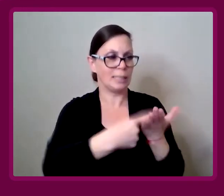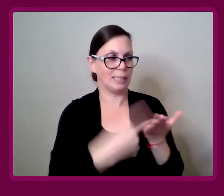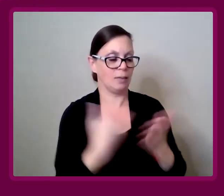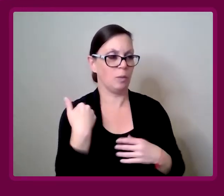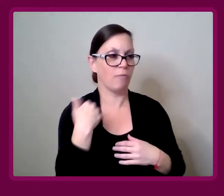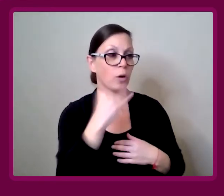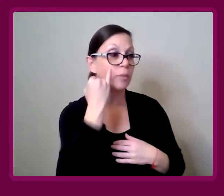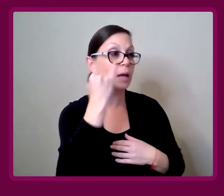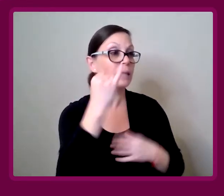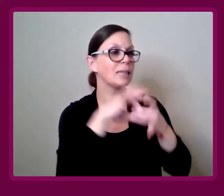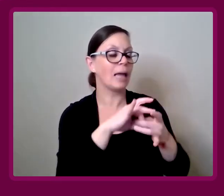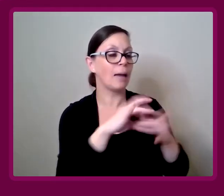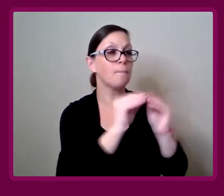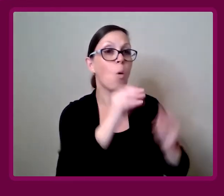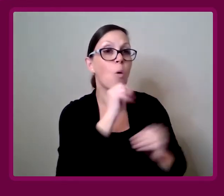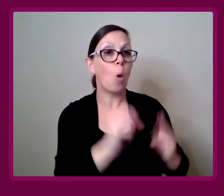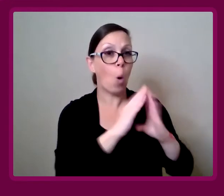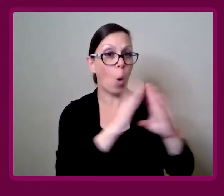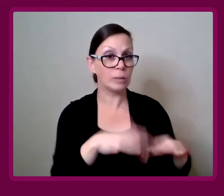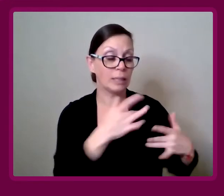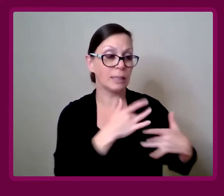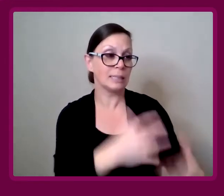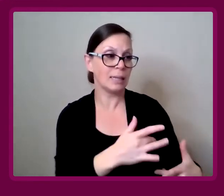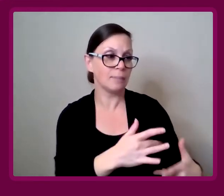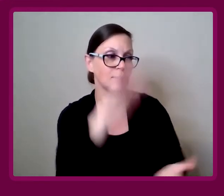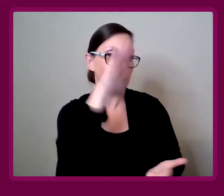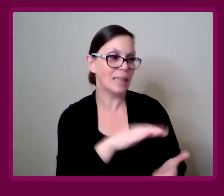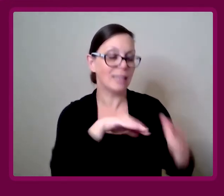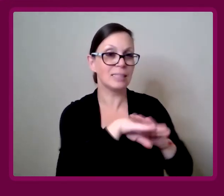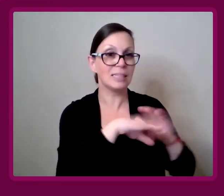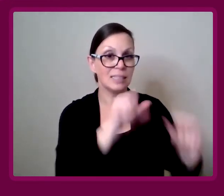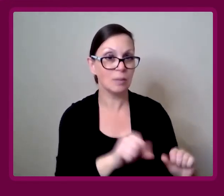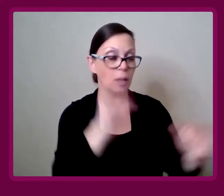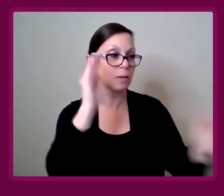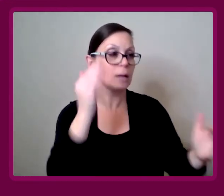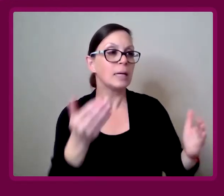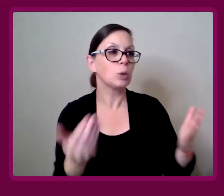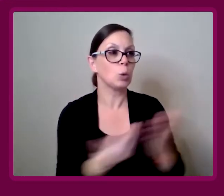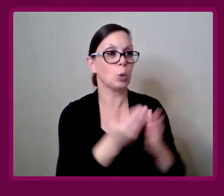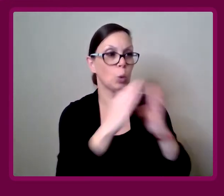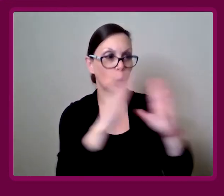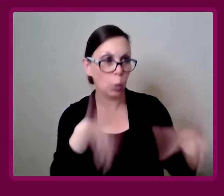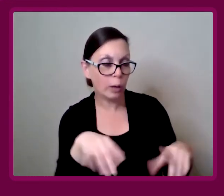We talked about earlier, the idea that older homes tend to be less accessible versus, newer